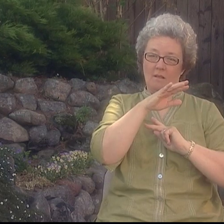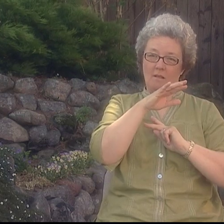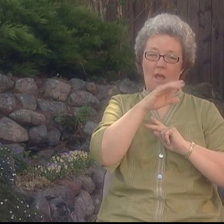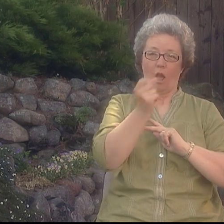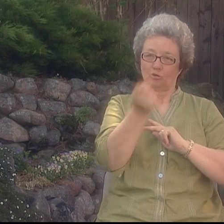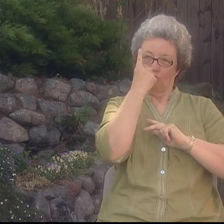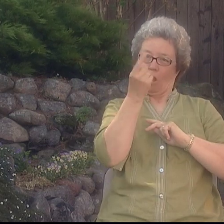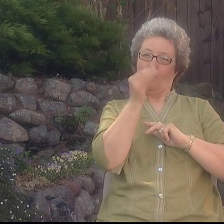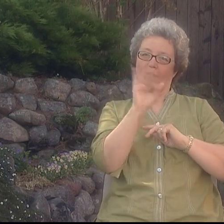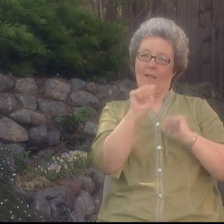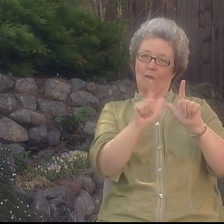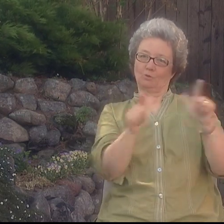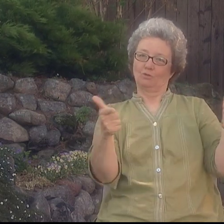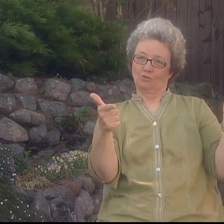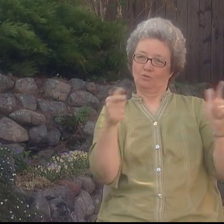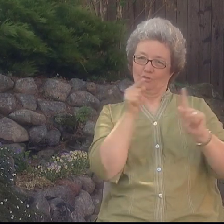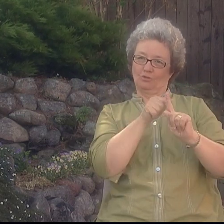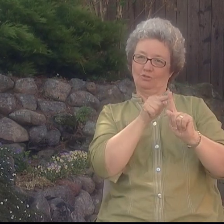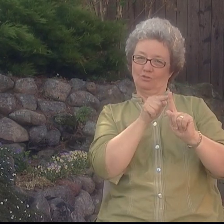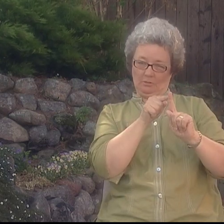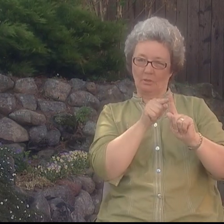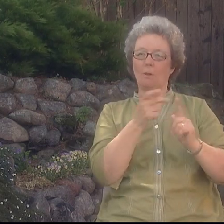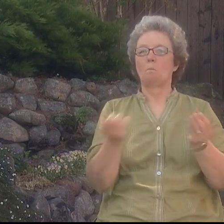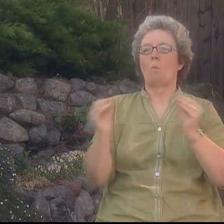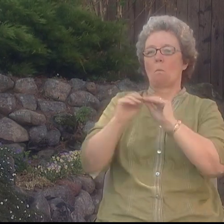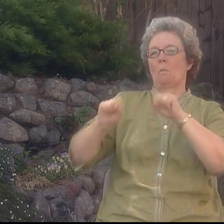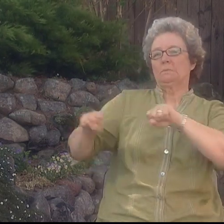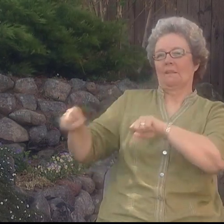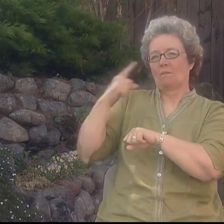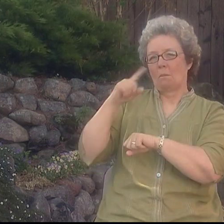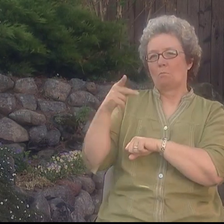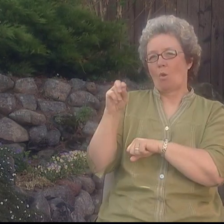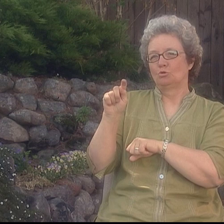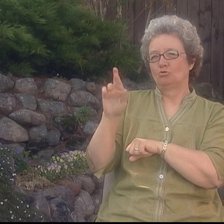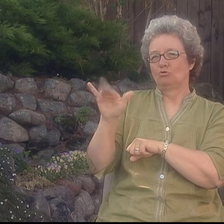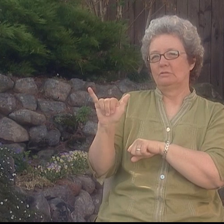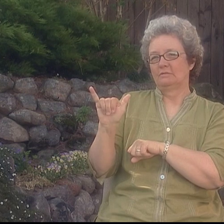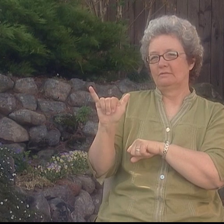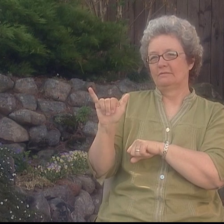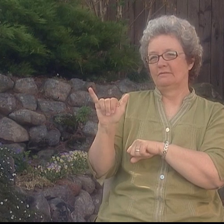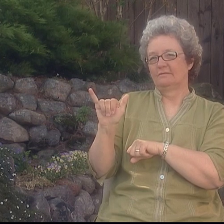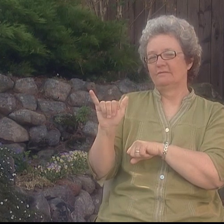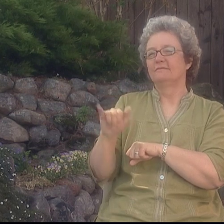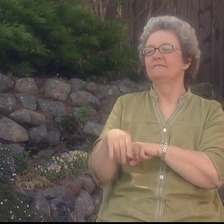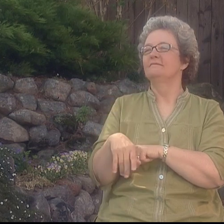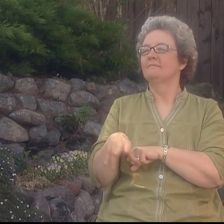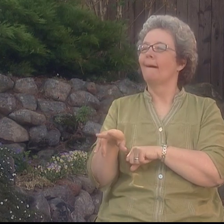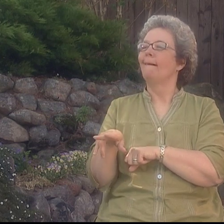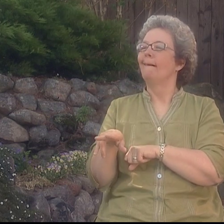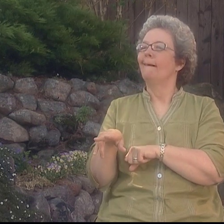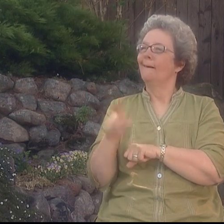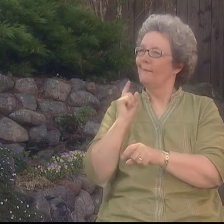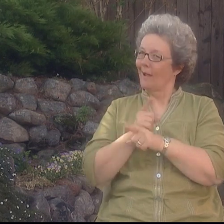The more we understand ASL as a language, the greater potential we have to use it for poetry.